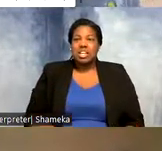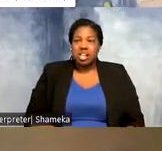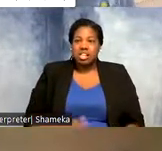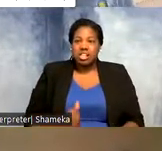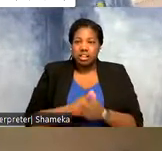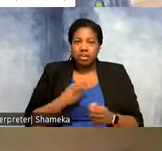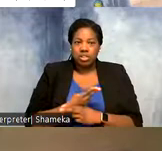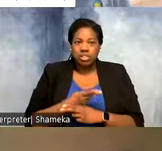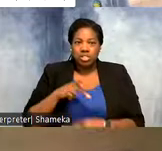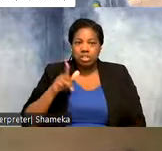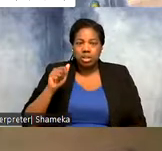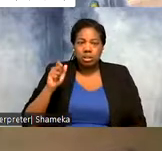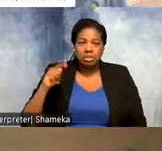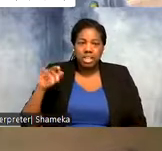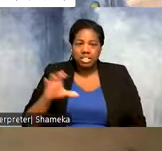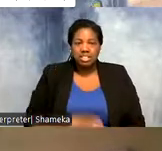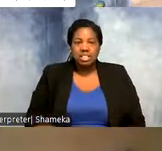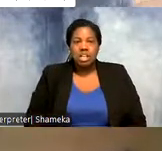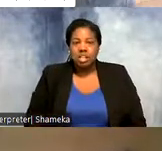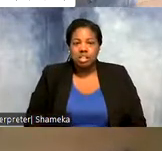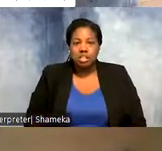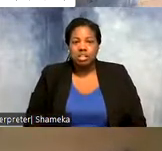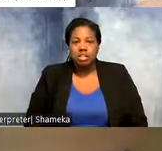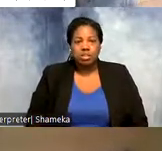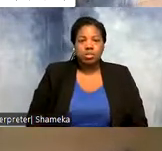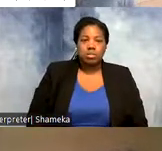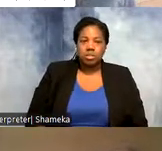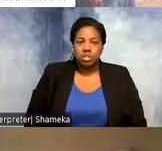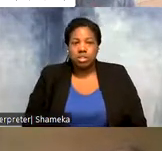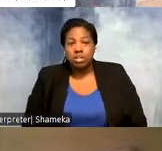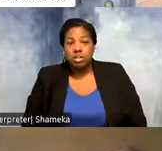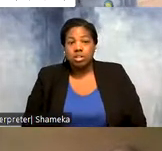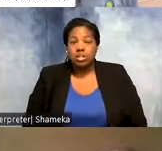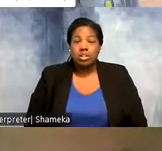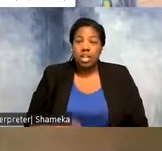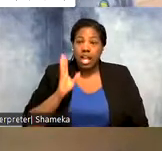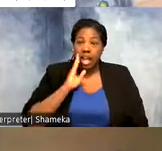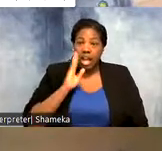single-use plastic. That is fantastic! Well I am going to launch our closing poll because